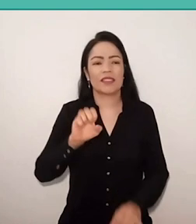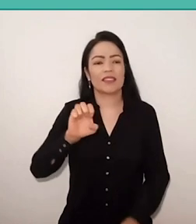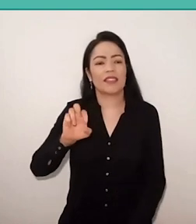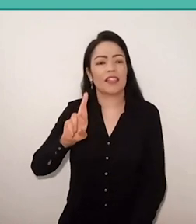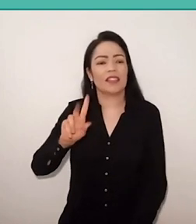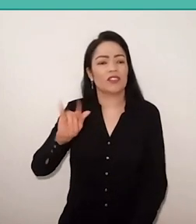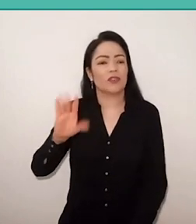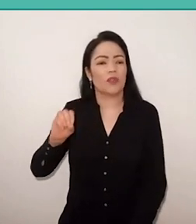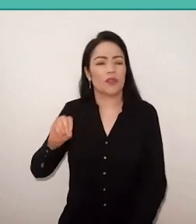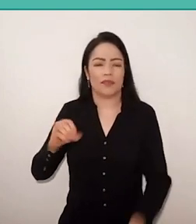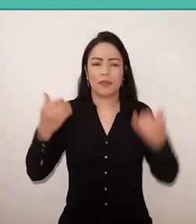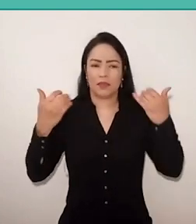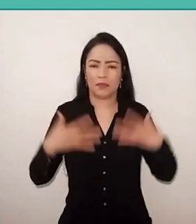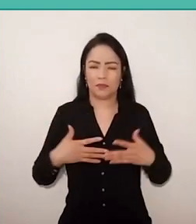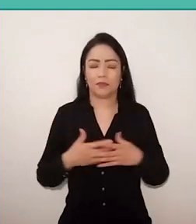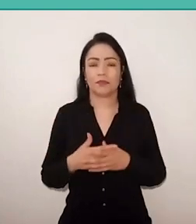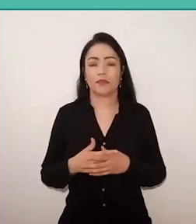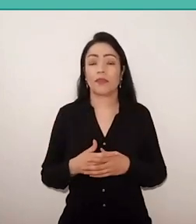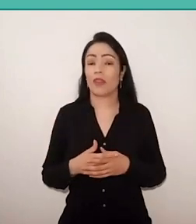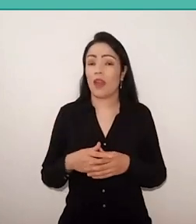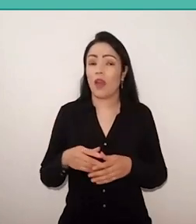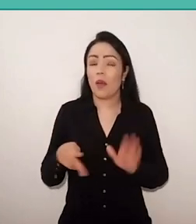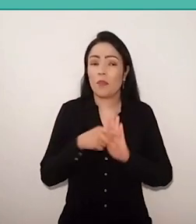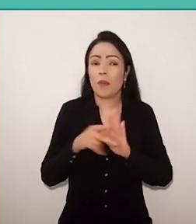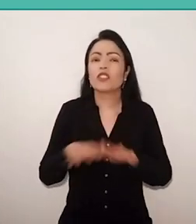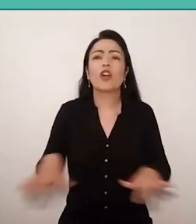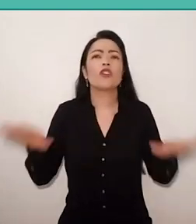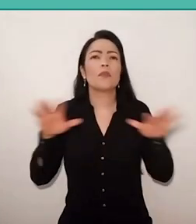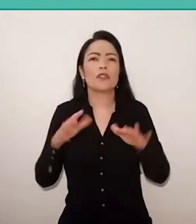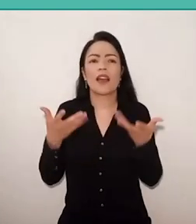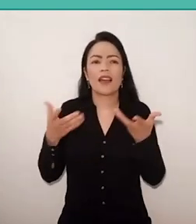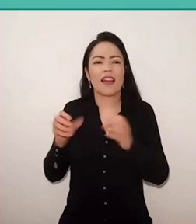Christianity is also a everyone's salvation program, it is not destruction.